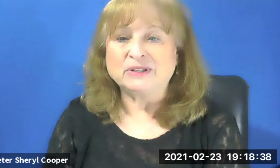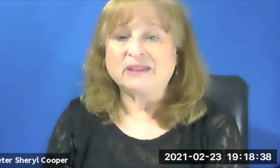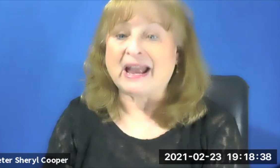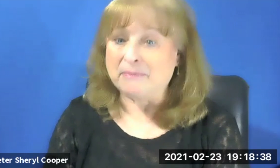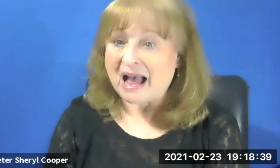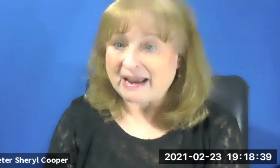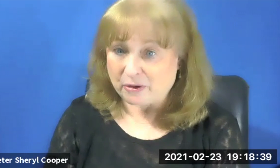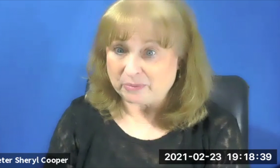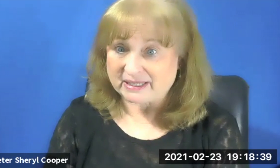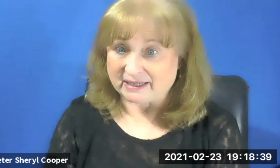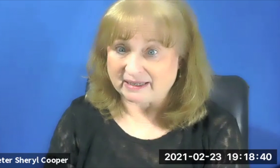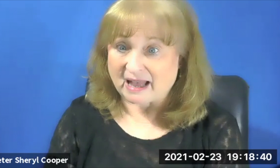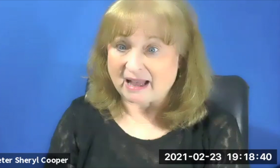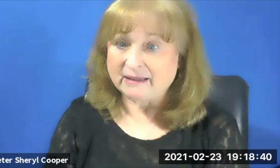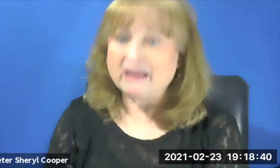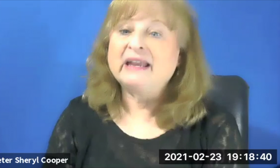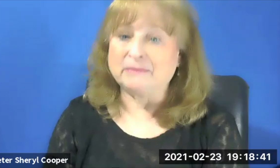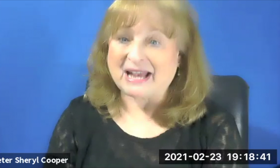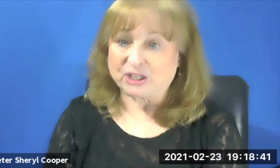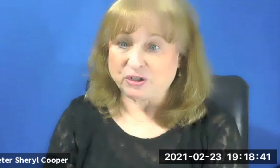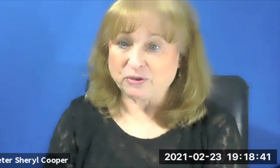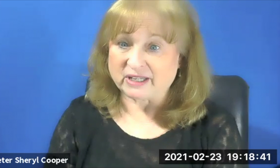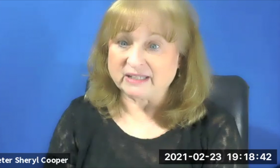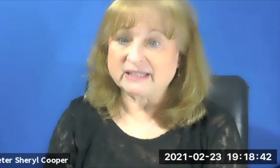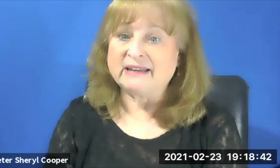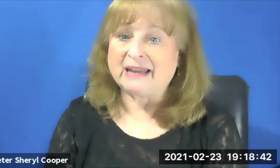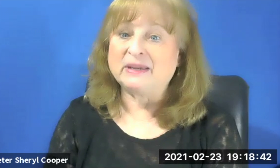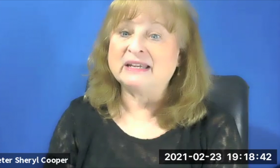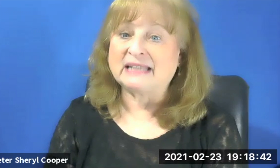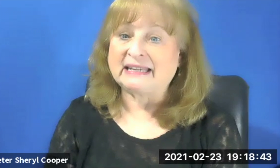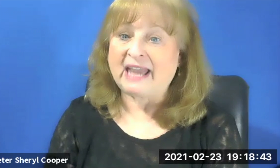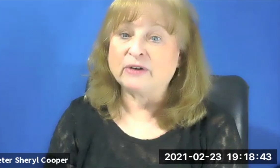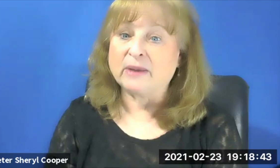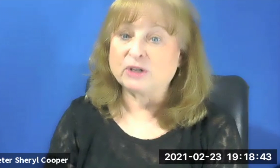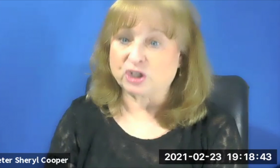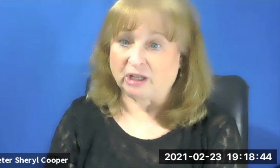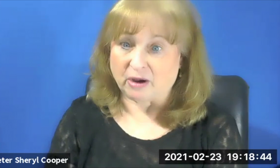I want to thank my home synagogue in Massachusetts, the name is Karem shalom